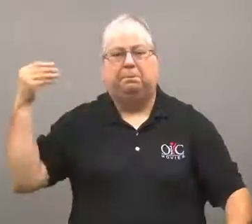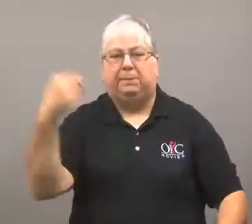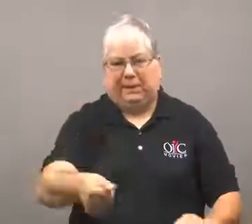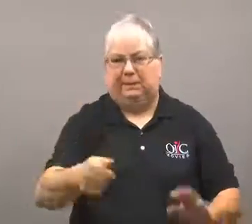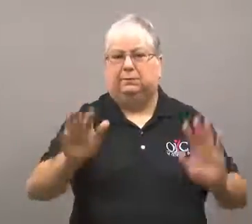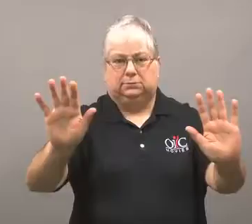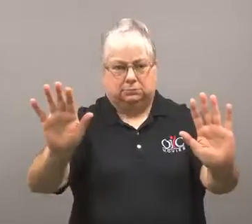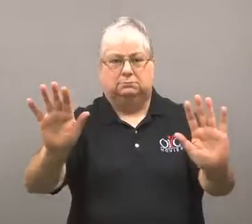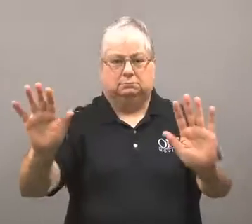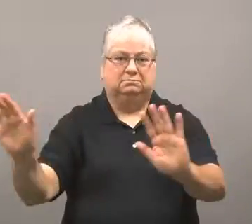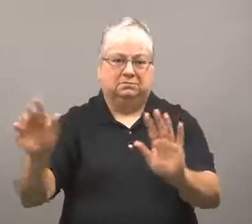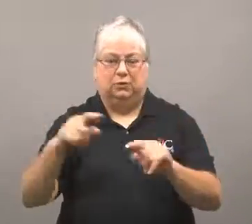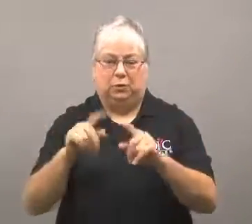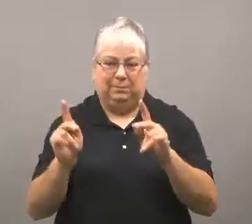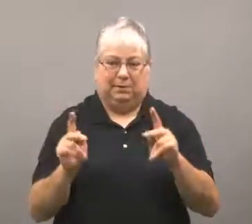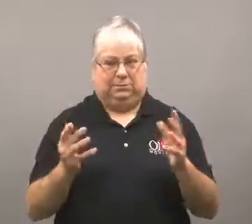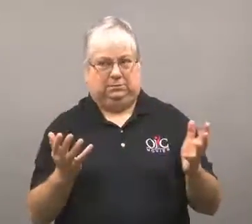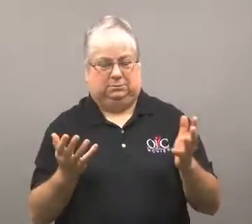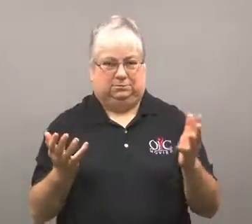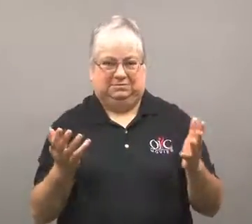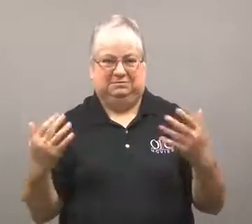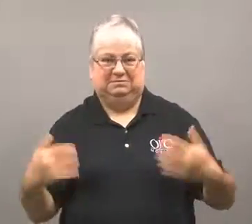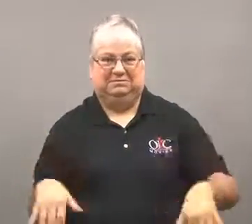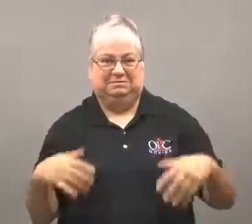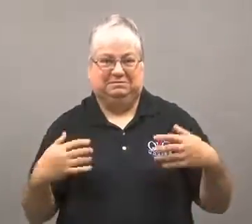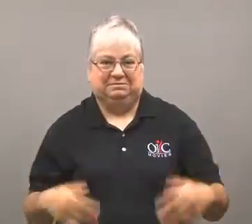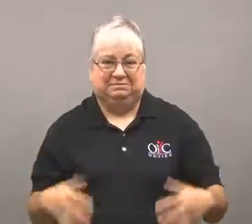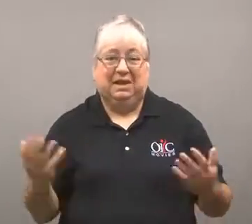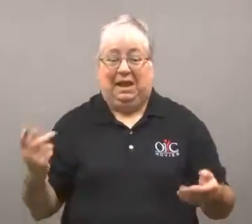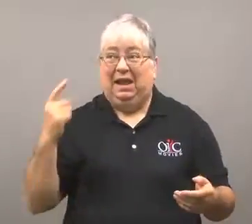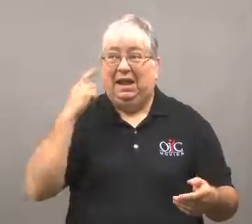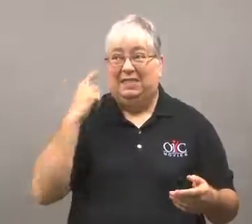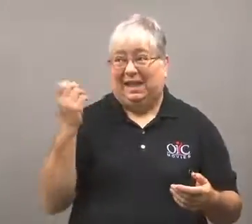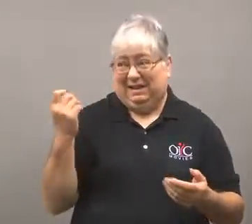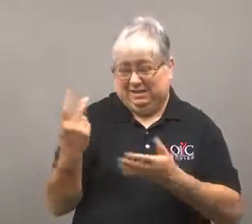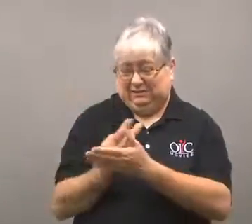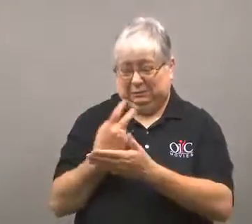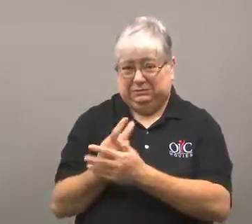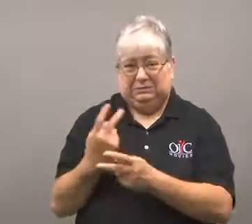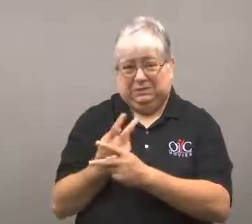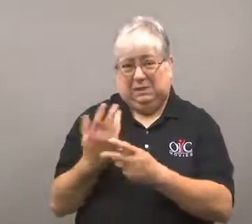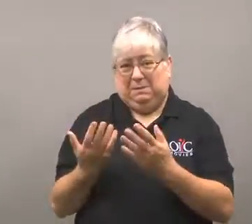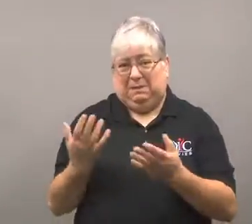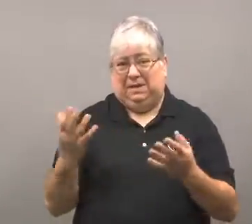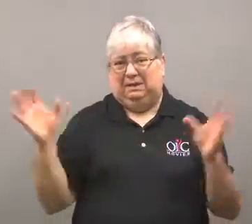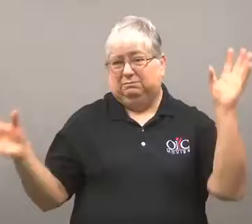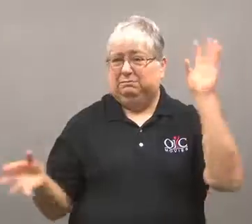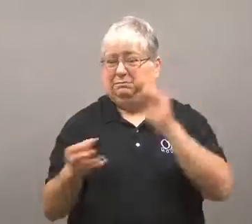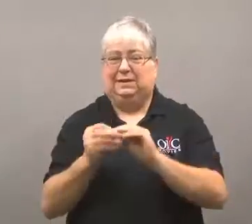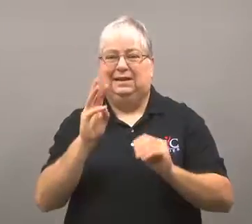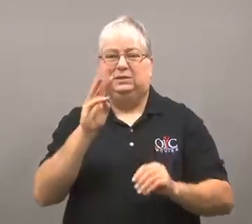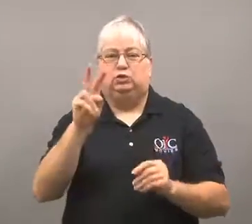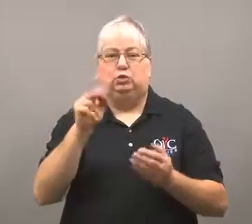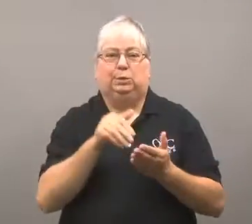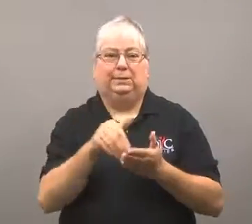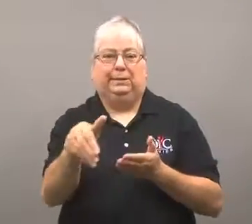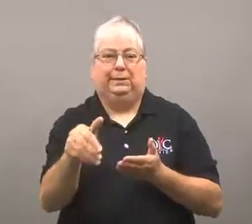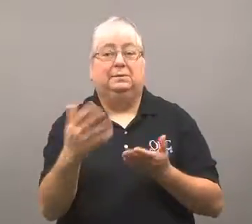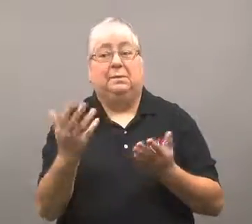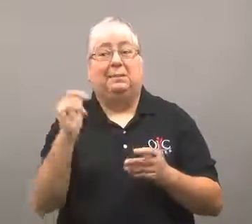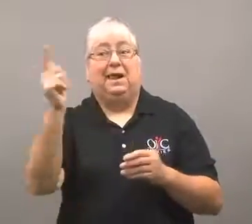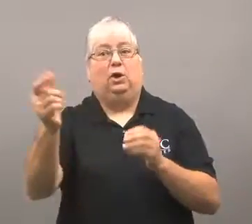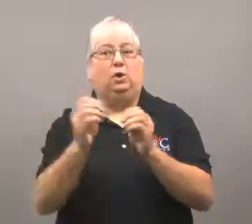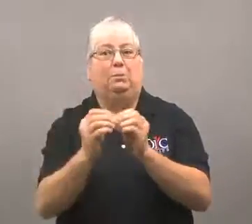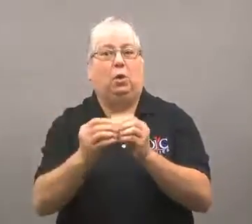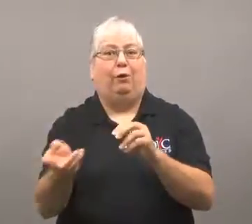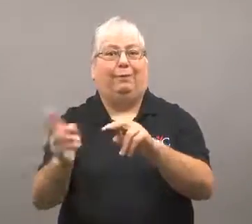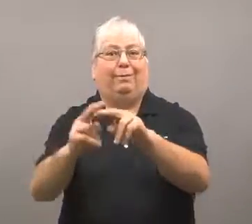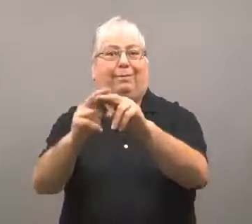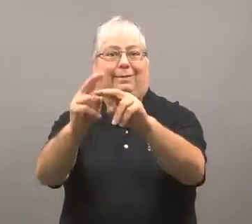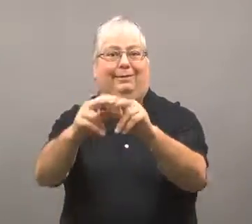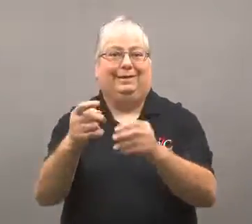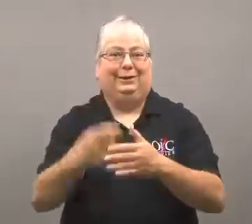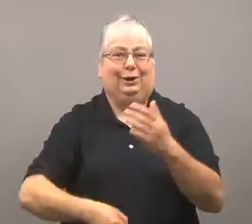Home Depot would cover it.